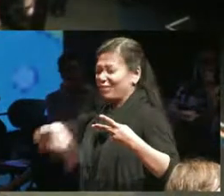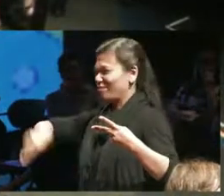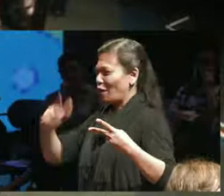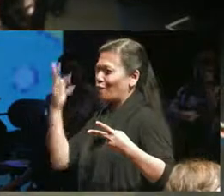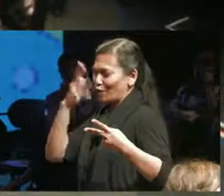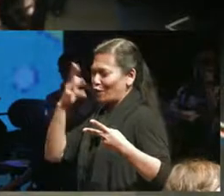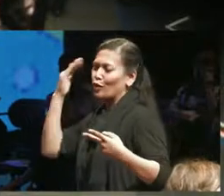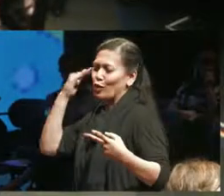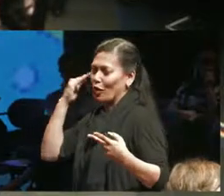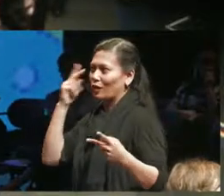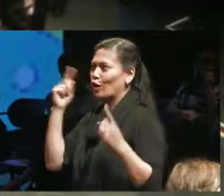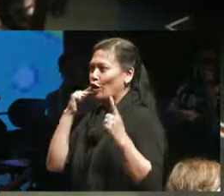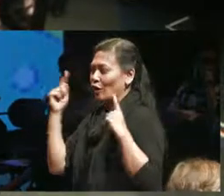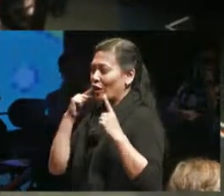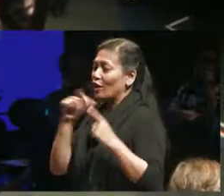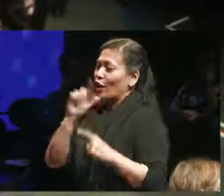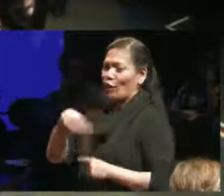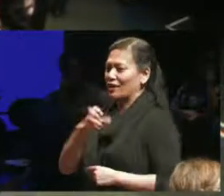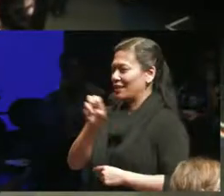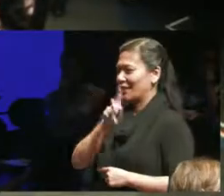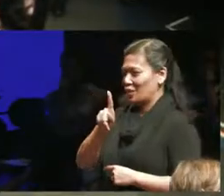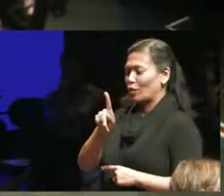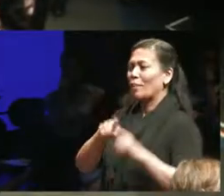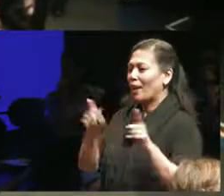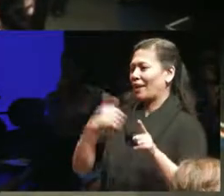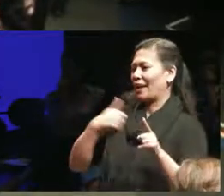familiar scoring not just in Saskatchewan but across Canada it breath